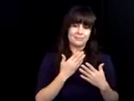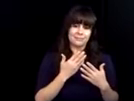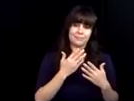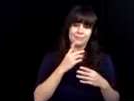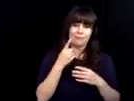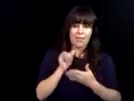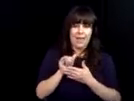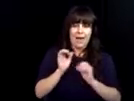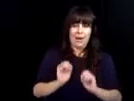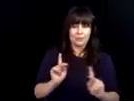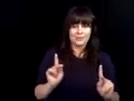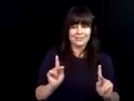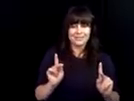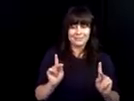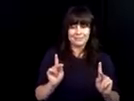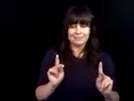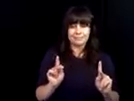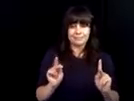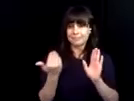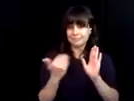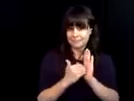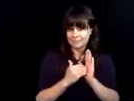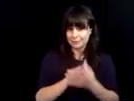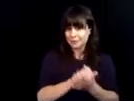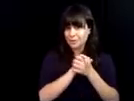each of the counselors, I am so thankful